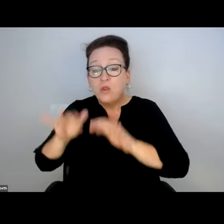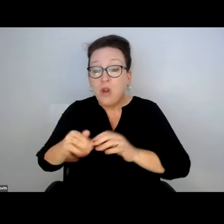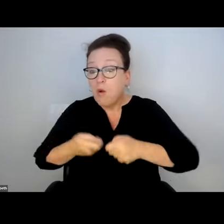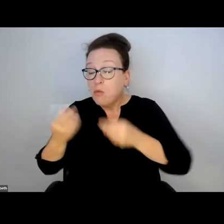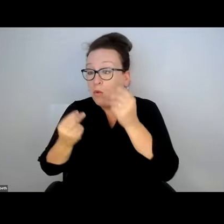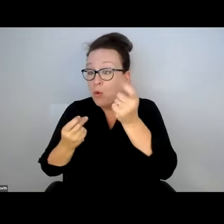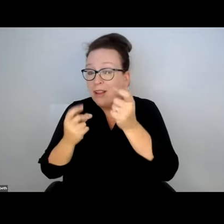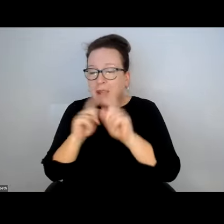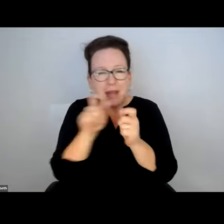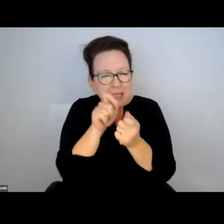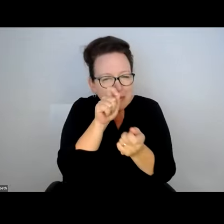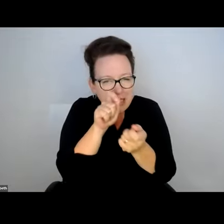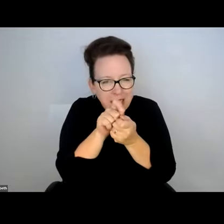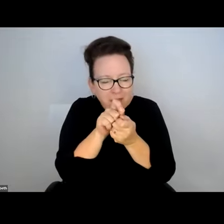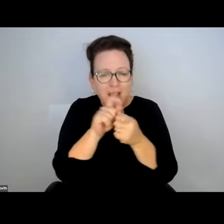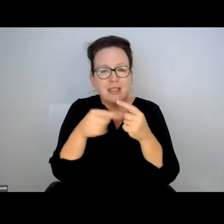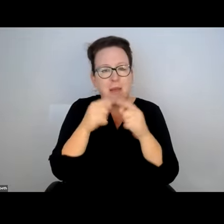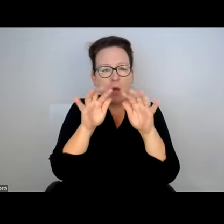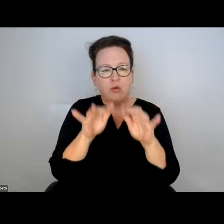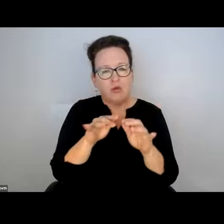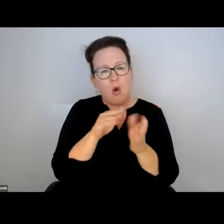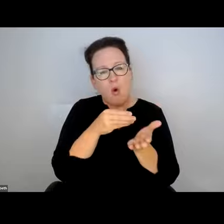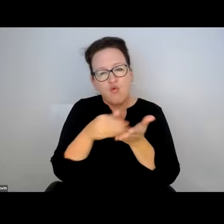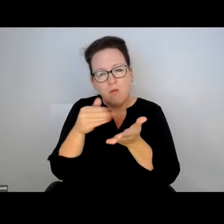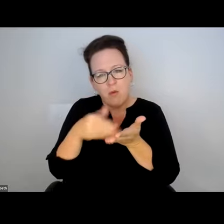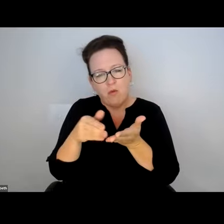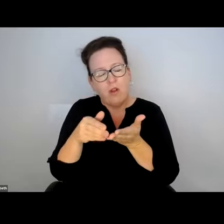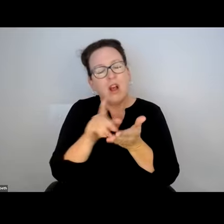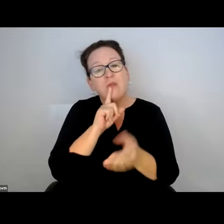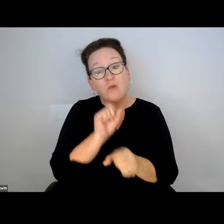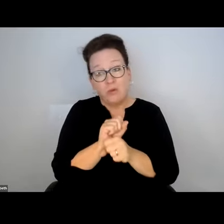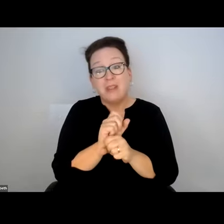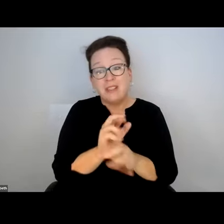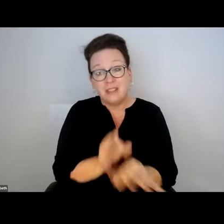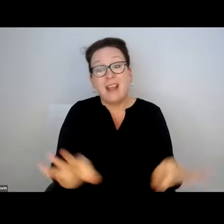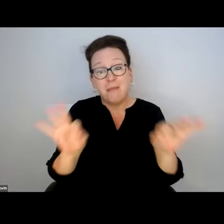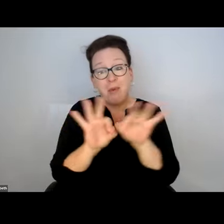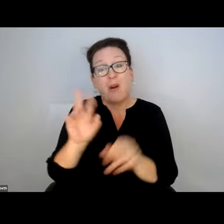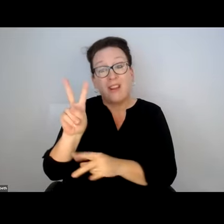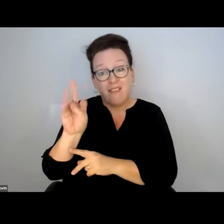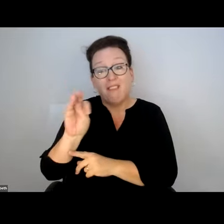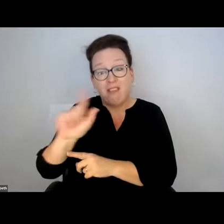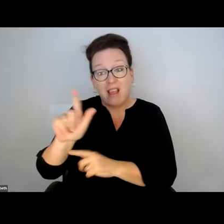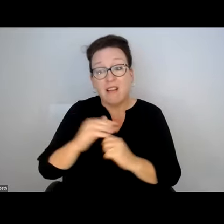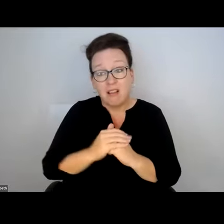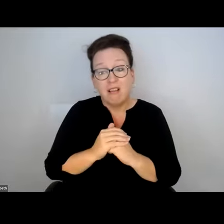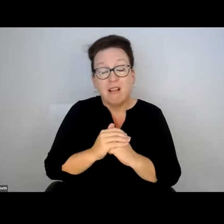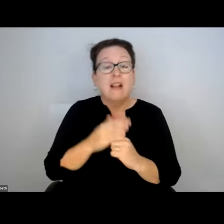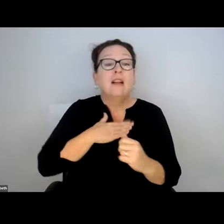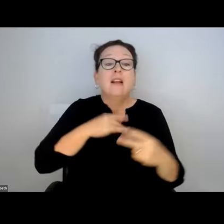THE CREWS ARE CAST WITH A LOT. REMOVE SNOW AND REMOVE IT QUICKLY. THE DETAILS OF SNOW REMOVAL